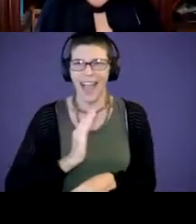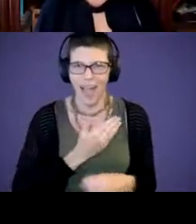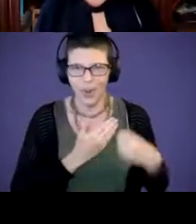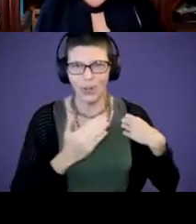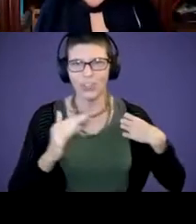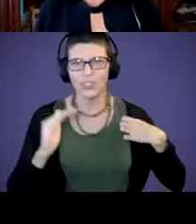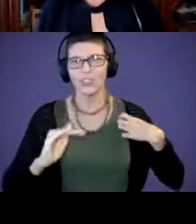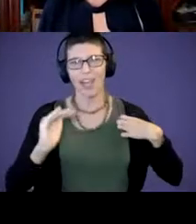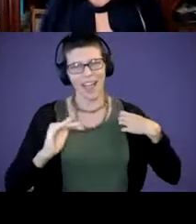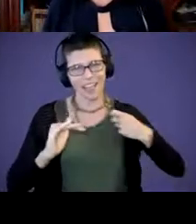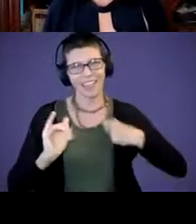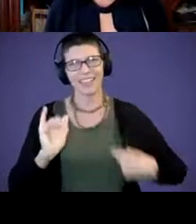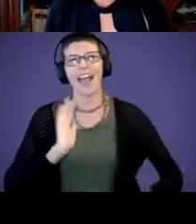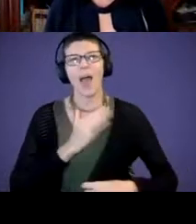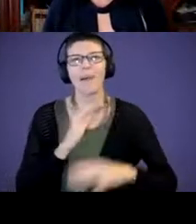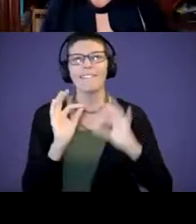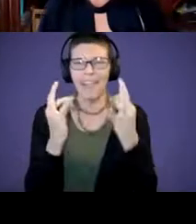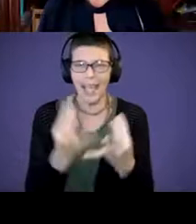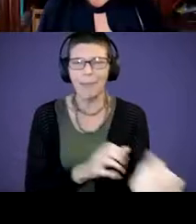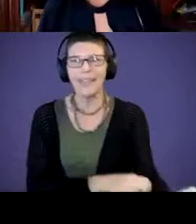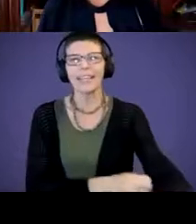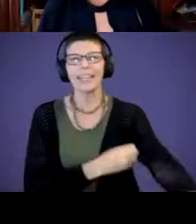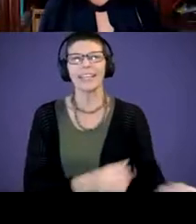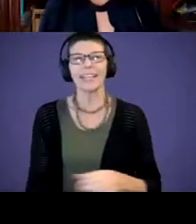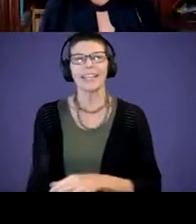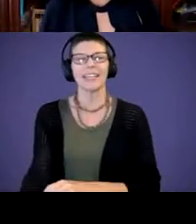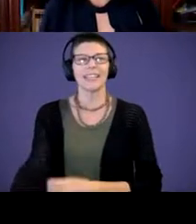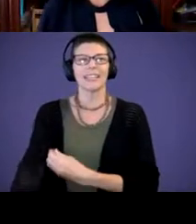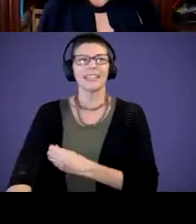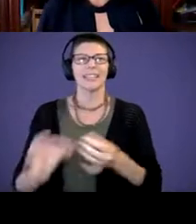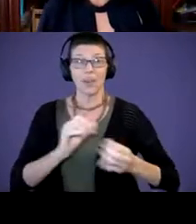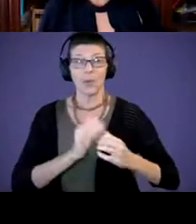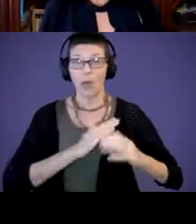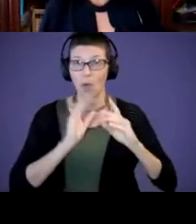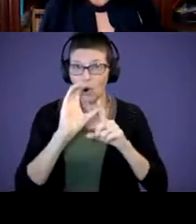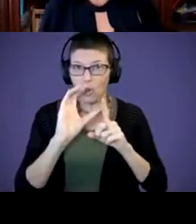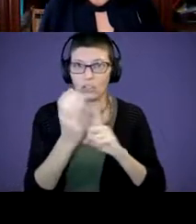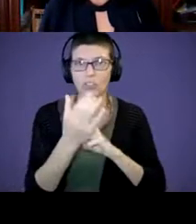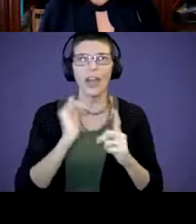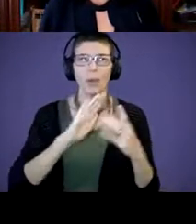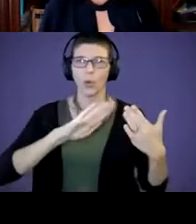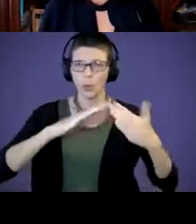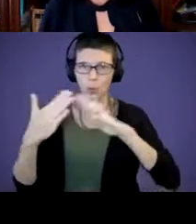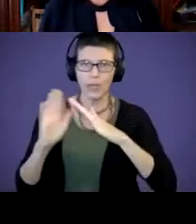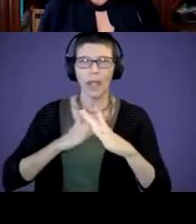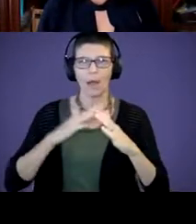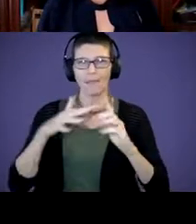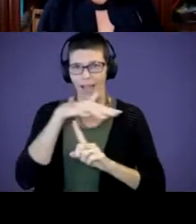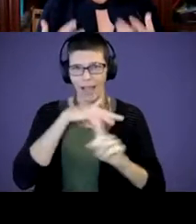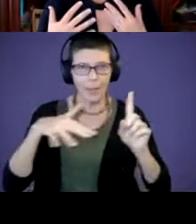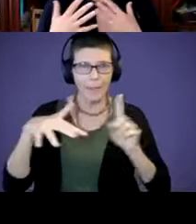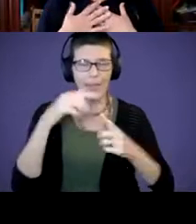in context to our culture, our community, our environment, all of those pieces, how to play on